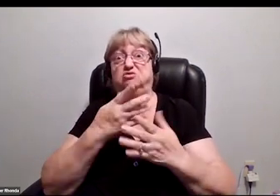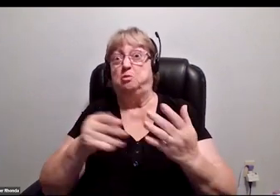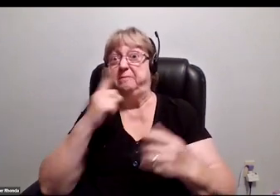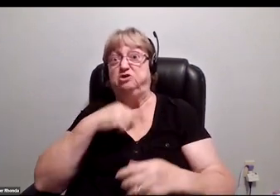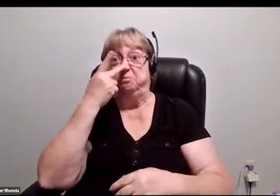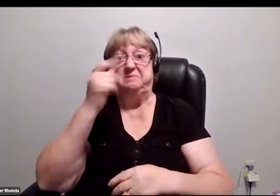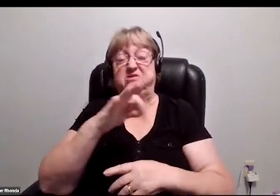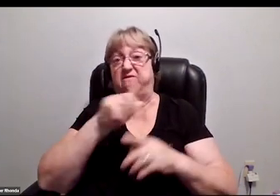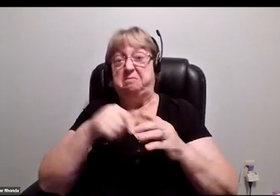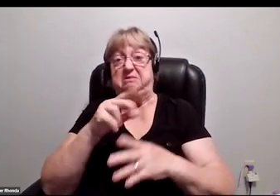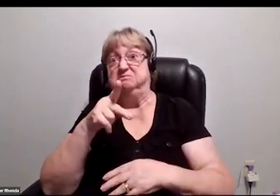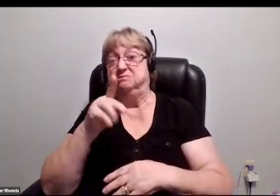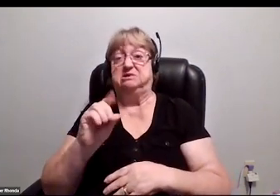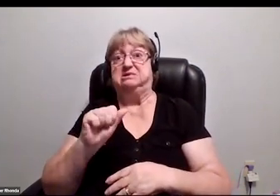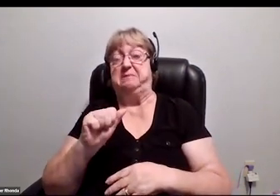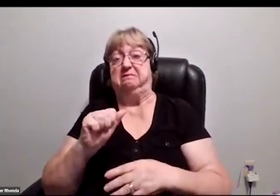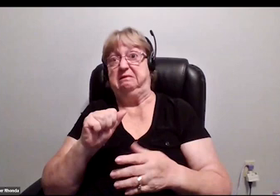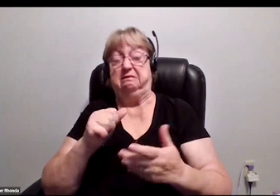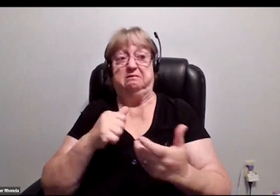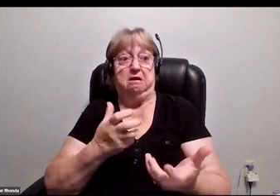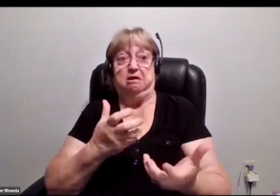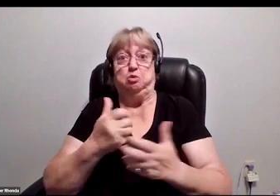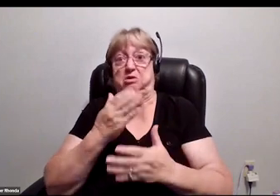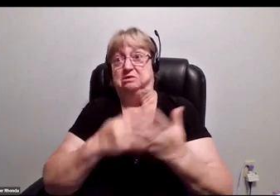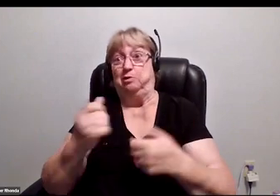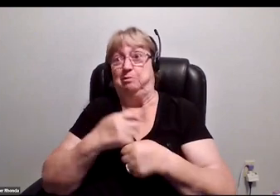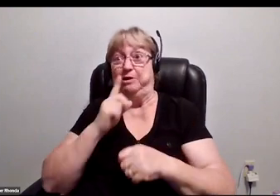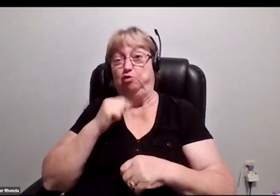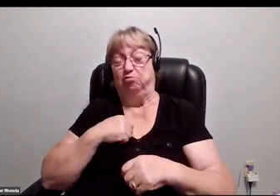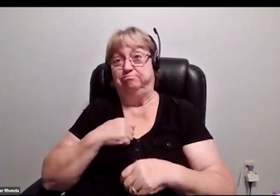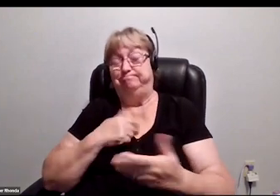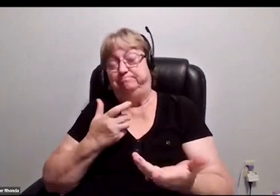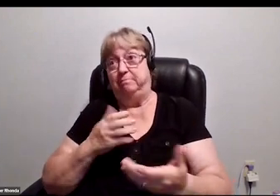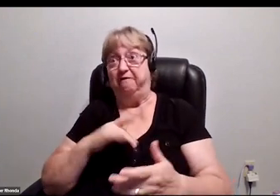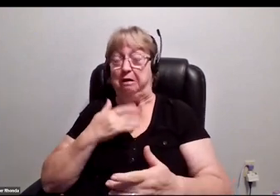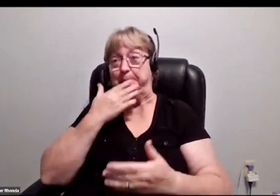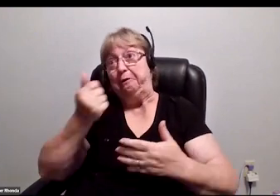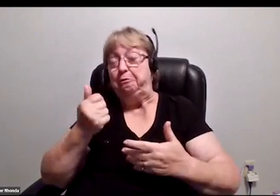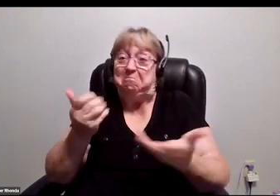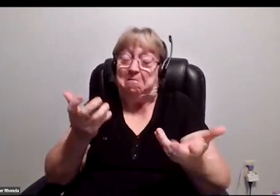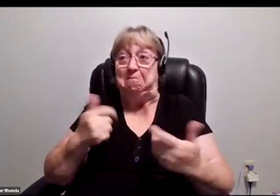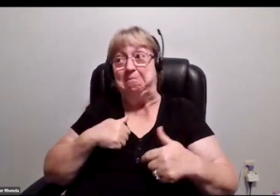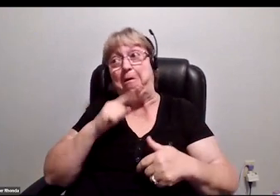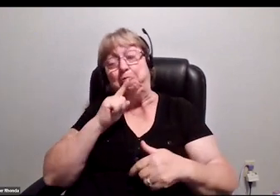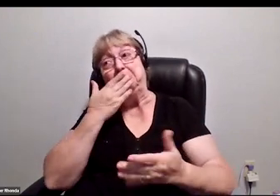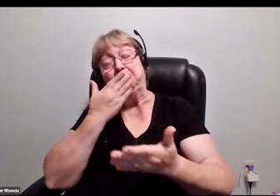about disability and you want someone to make you fricking feel better, that's one of the things I'm really great at.